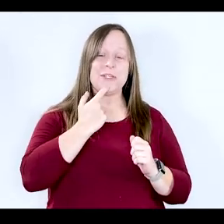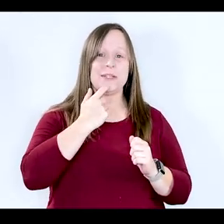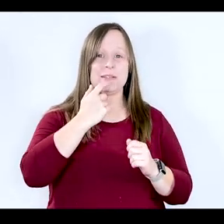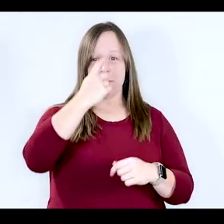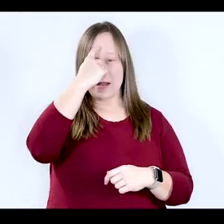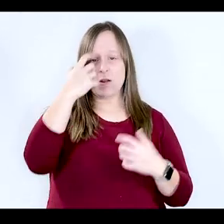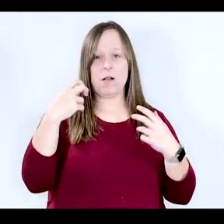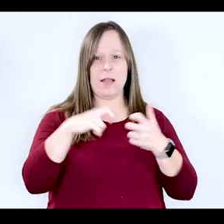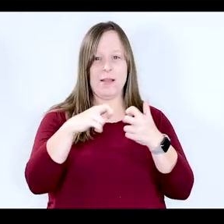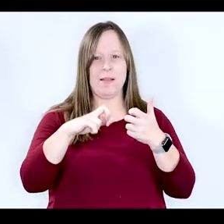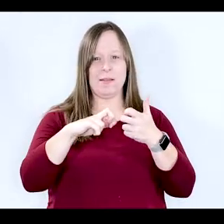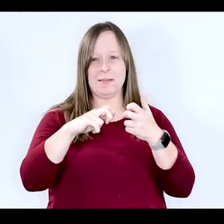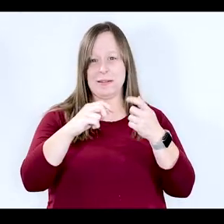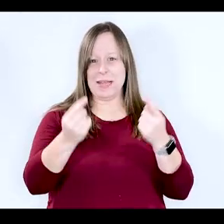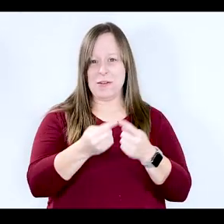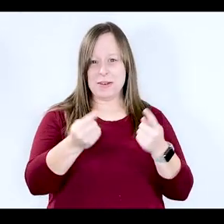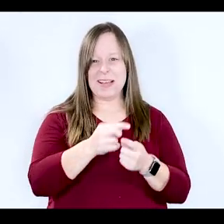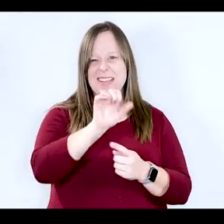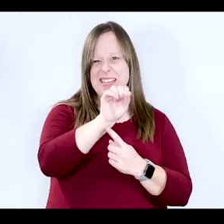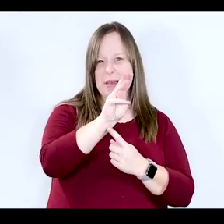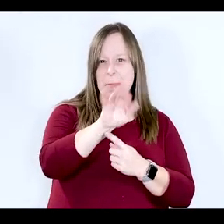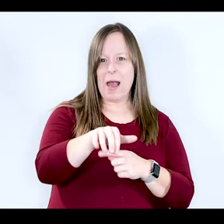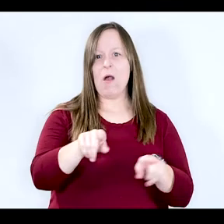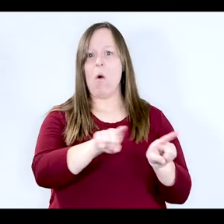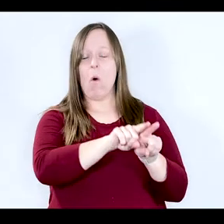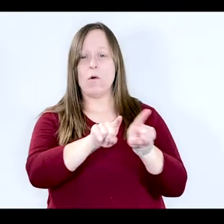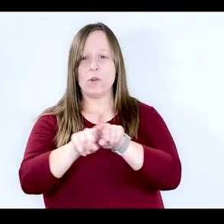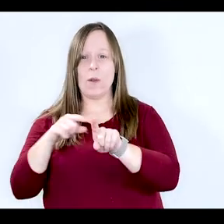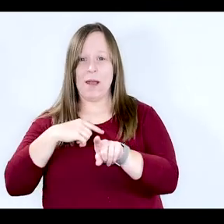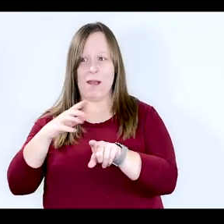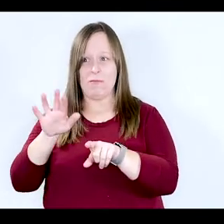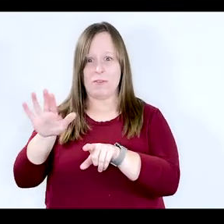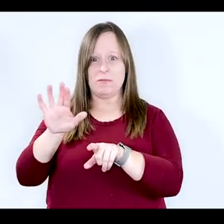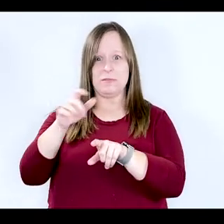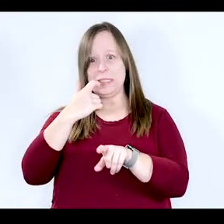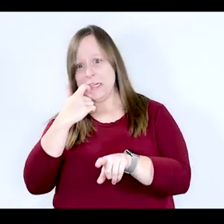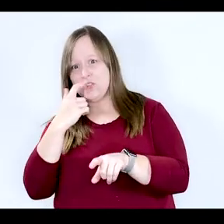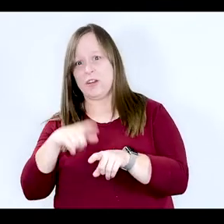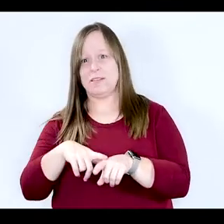illness also have substance abuse issues. And then on the flipside, 37% of